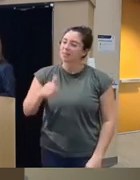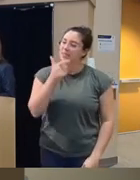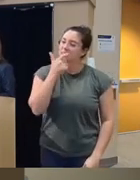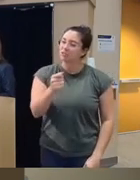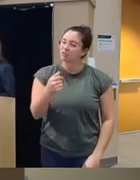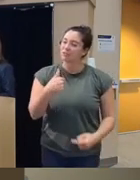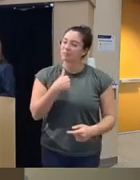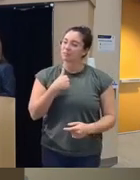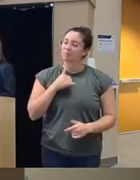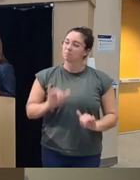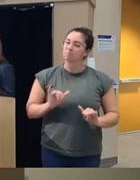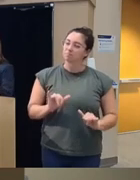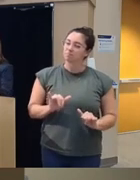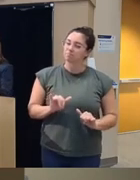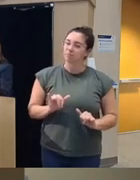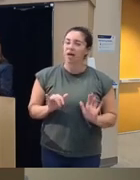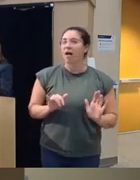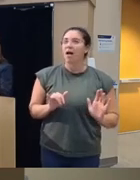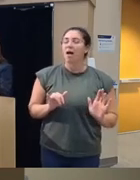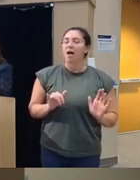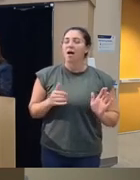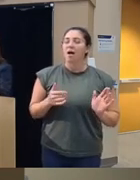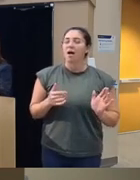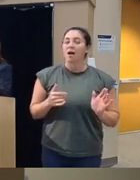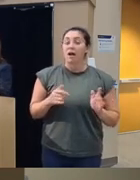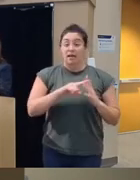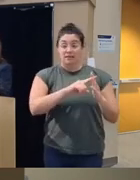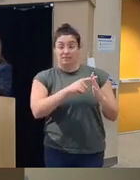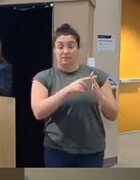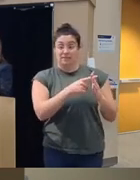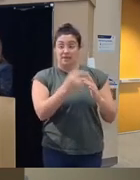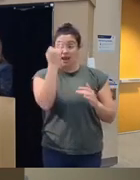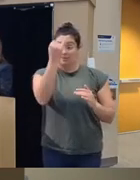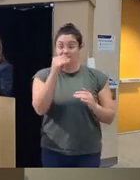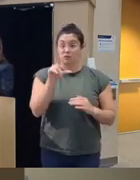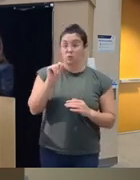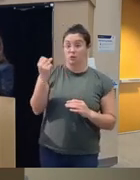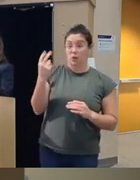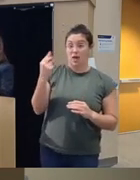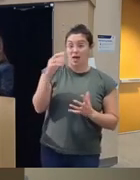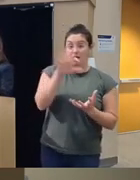um you know I'll just say like the initial idea and concept in 2012 to build an avatar assisted